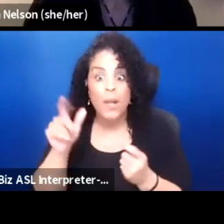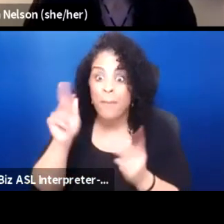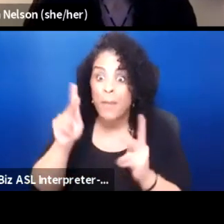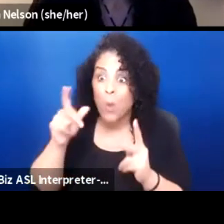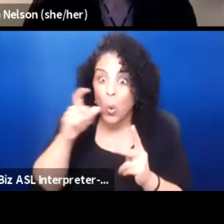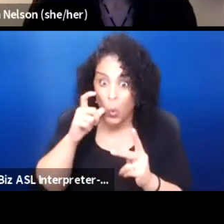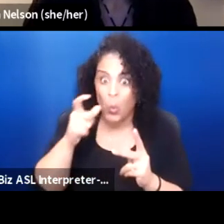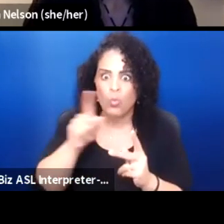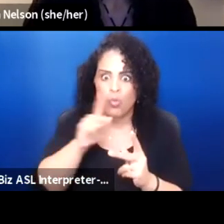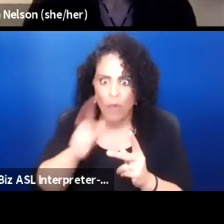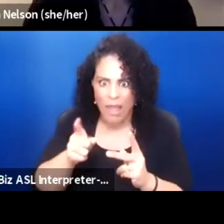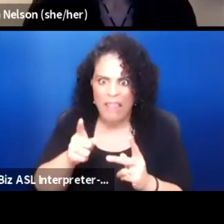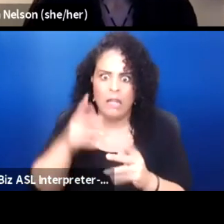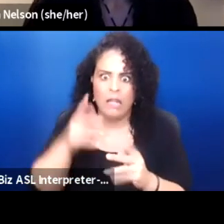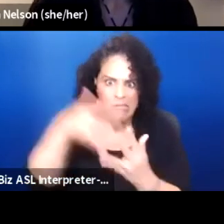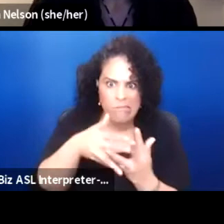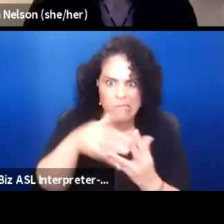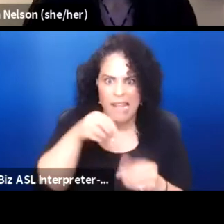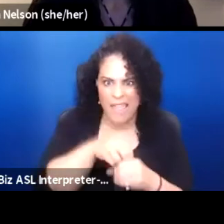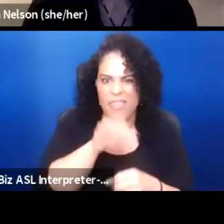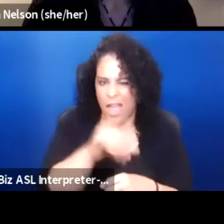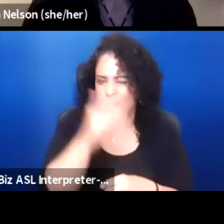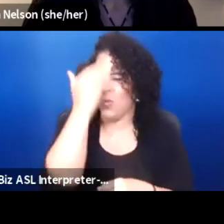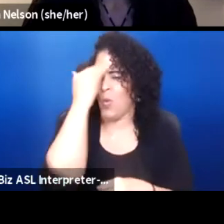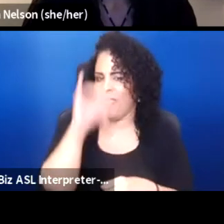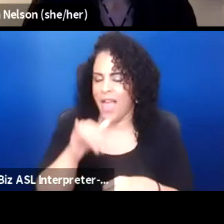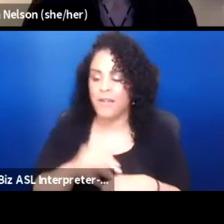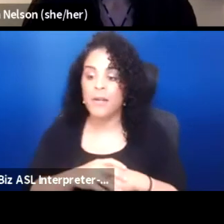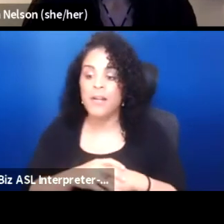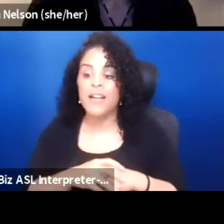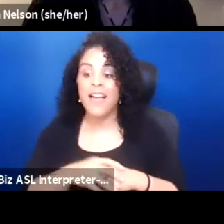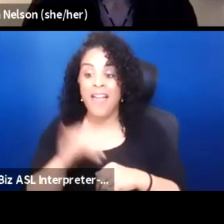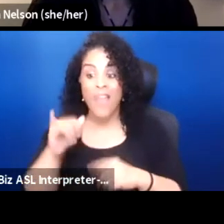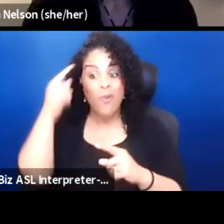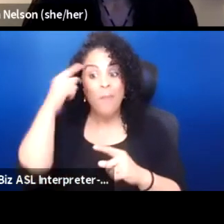What you were also saying, it reminded me, this is Sitting Bull.